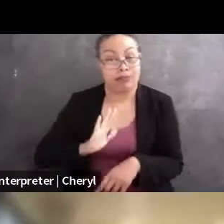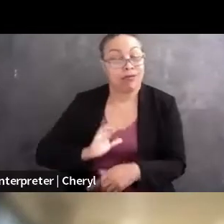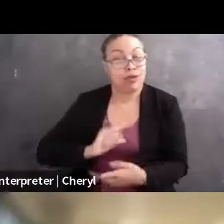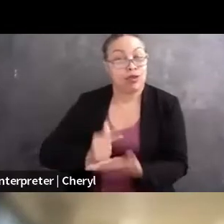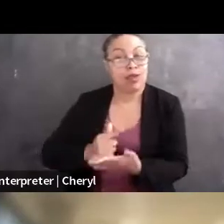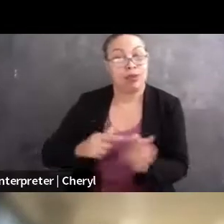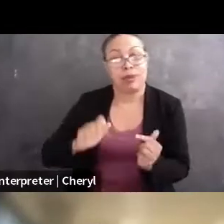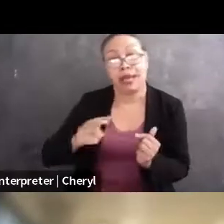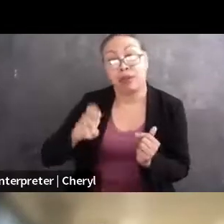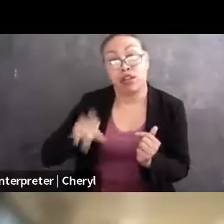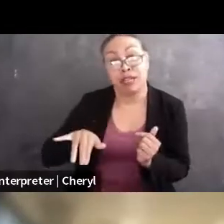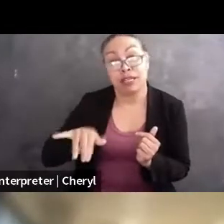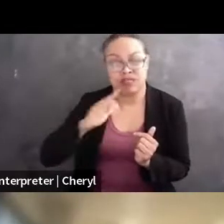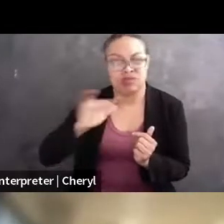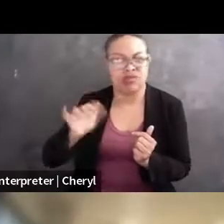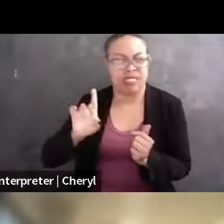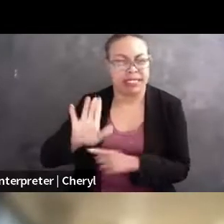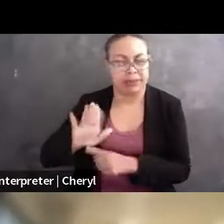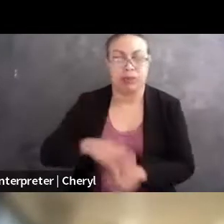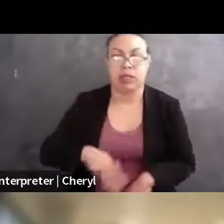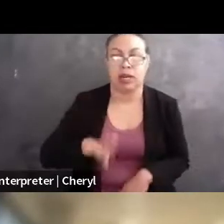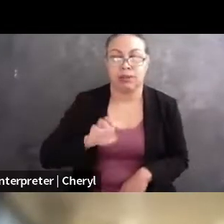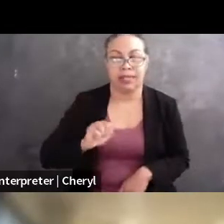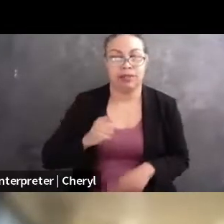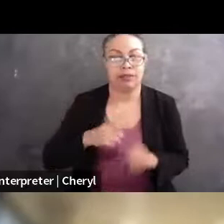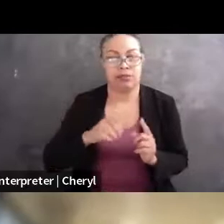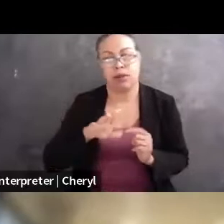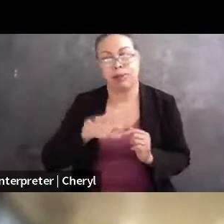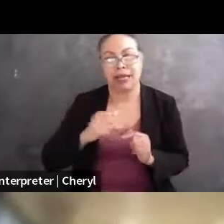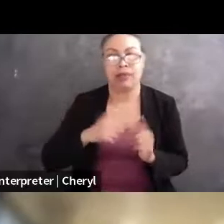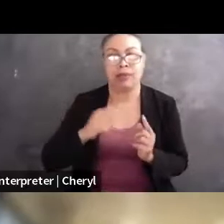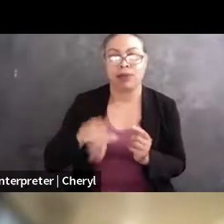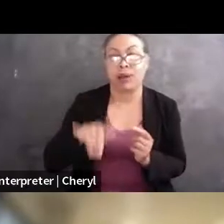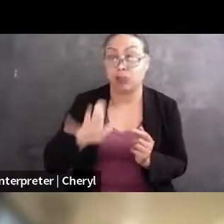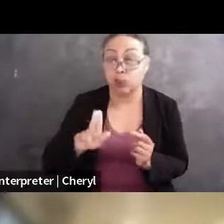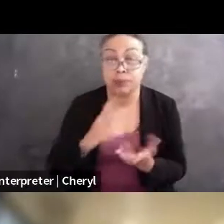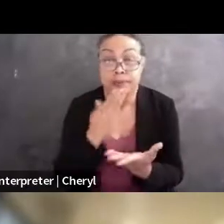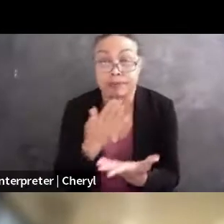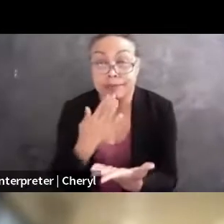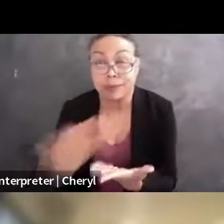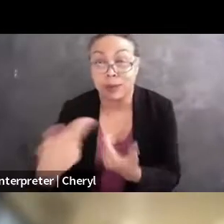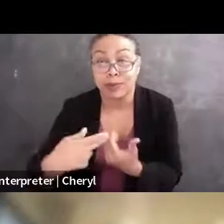and received her BA from NYU. So thank you so much, Nora, for joining us.